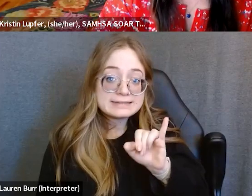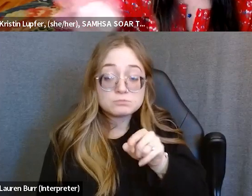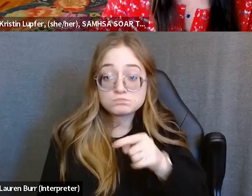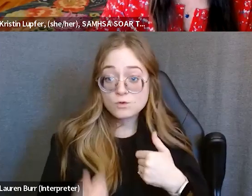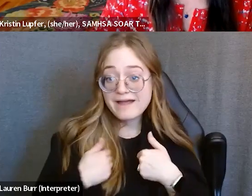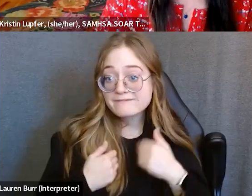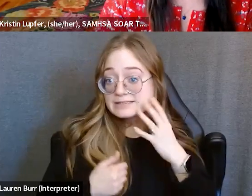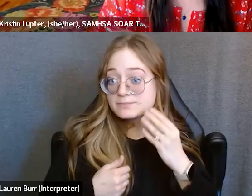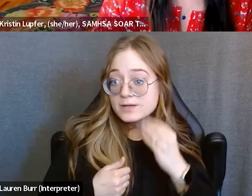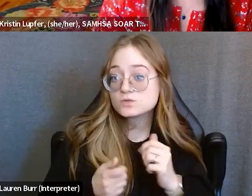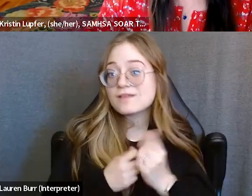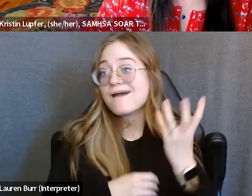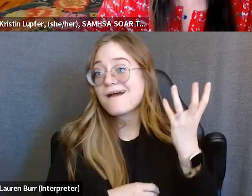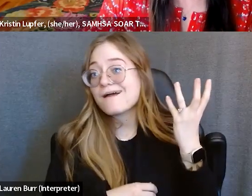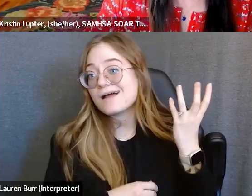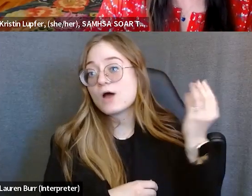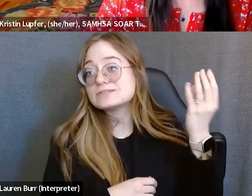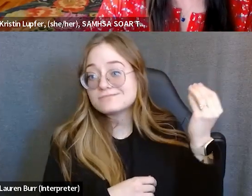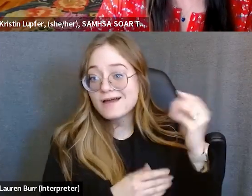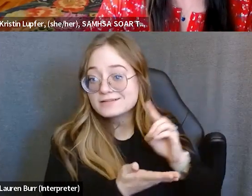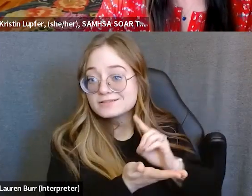getting outside positions to co-sign or, Traci, you too.